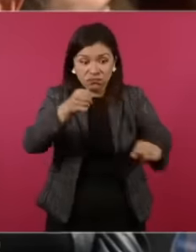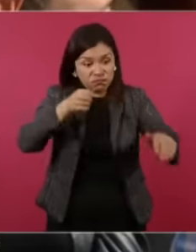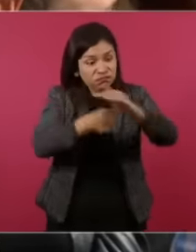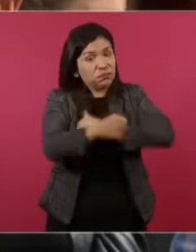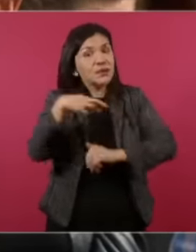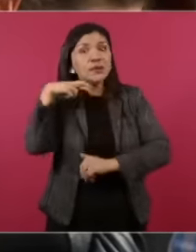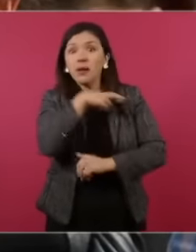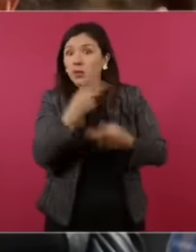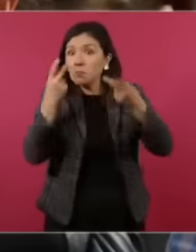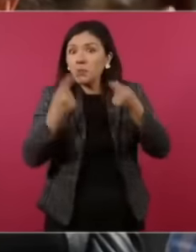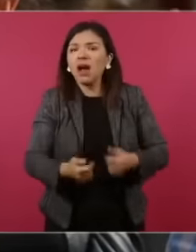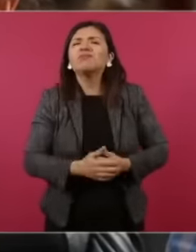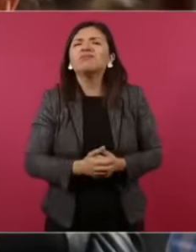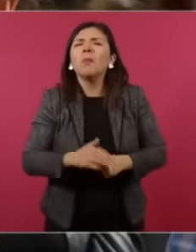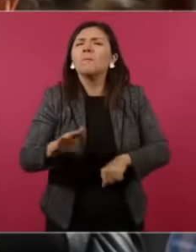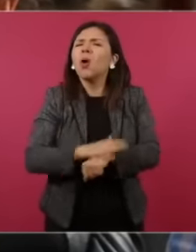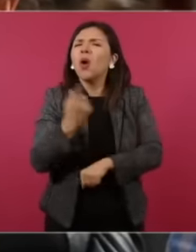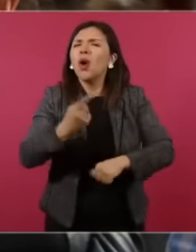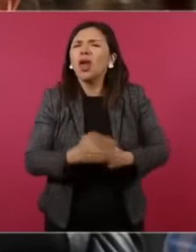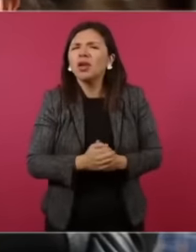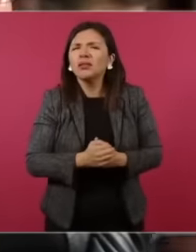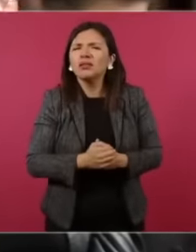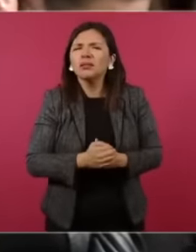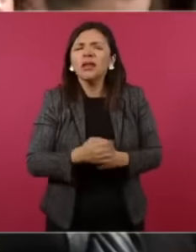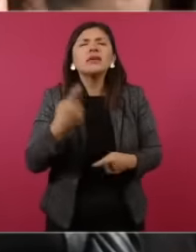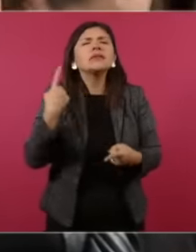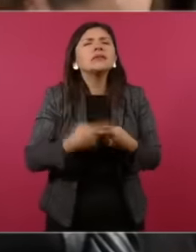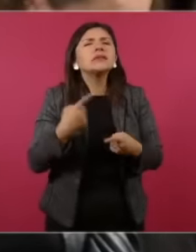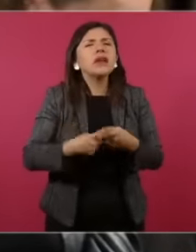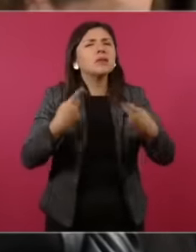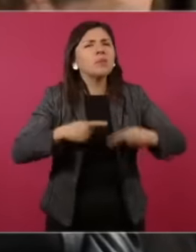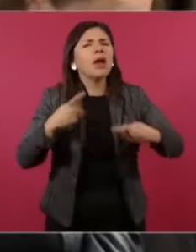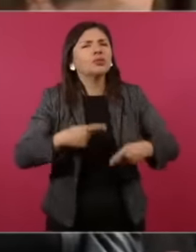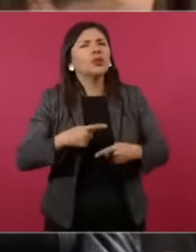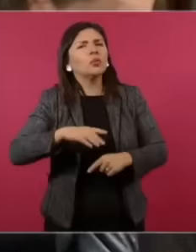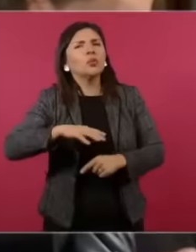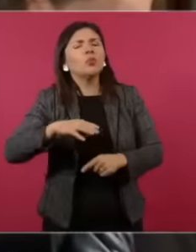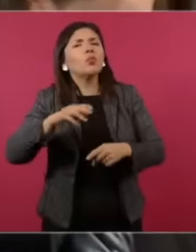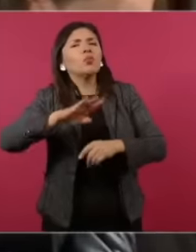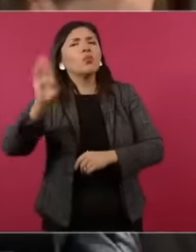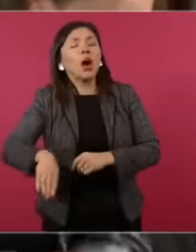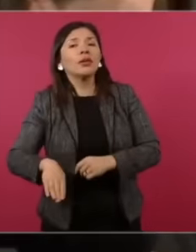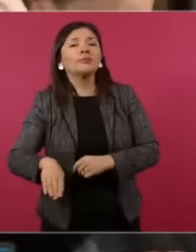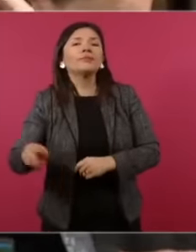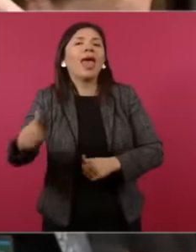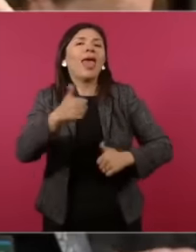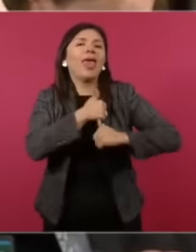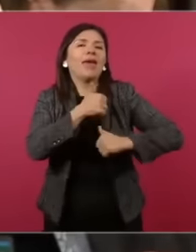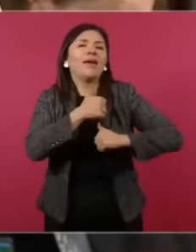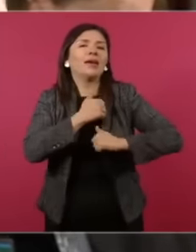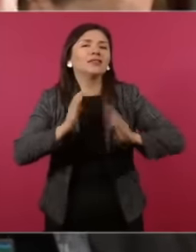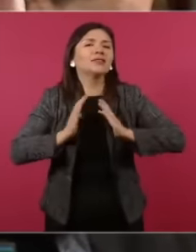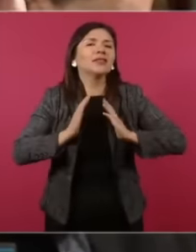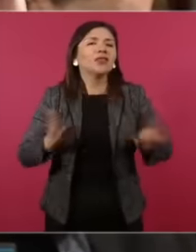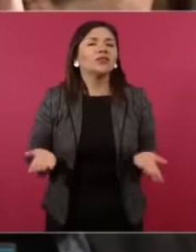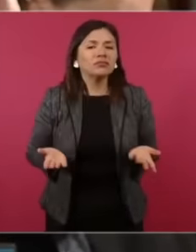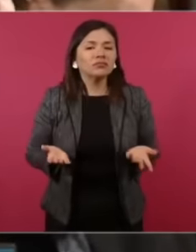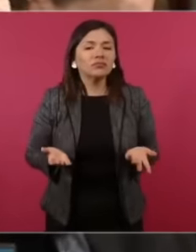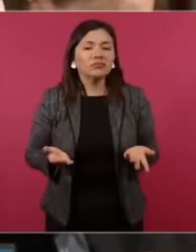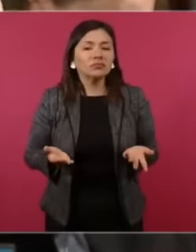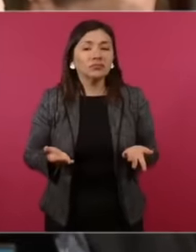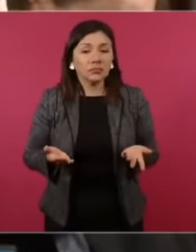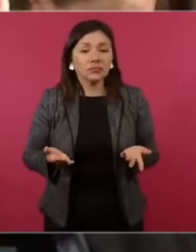why who is the the the the the alleged victim the army the army iginio gustos